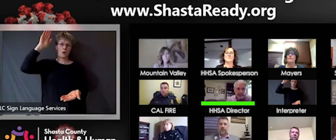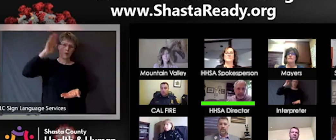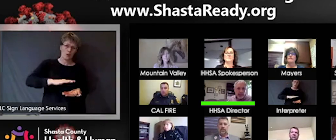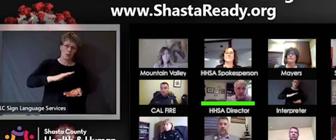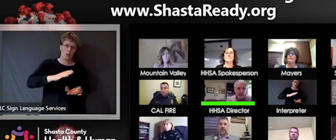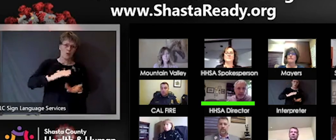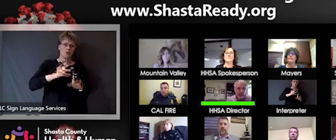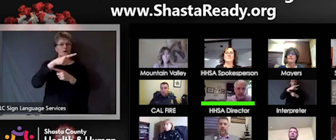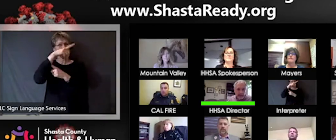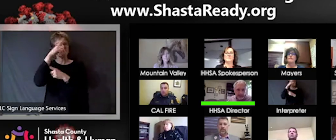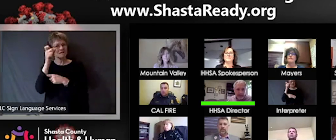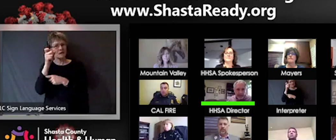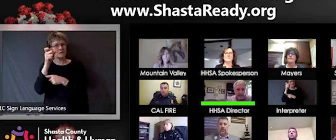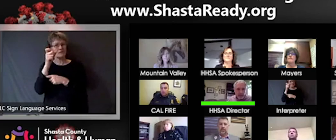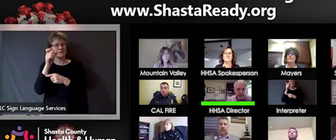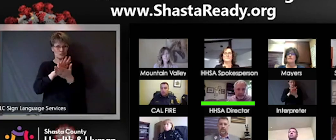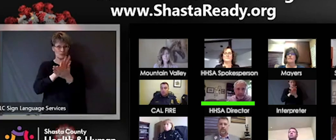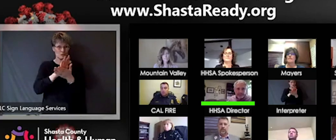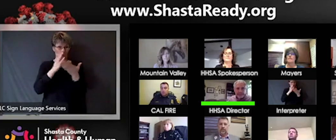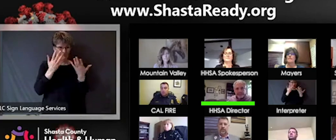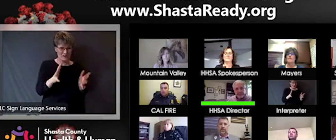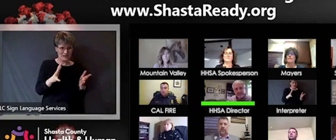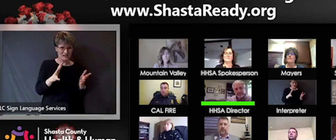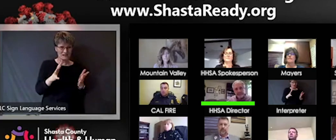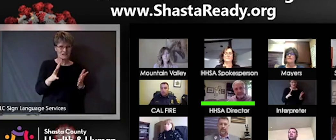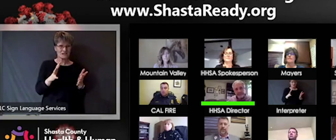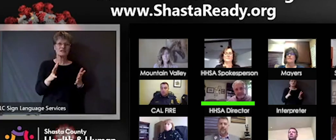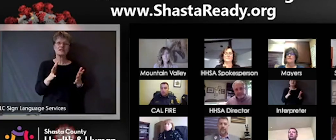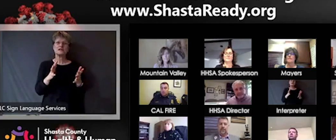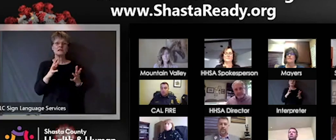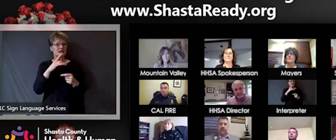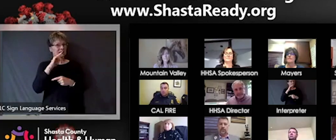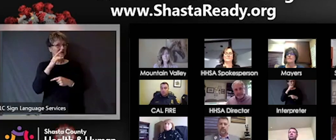you know earlier in the year because school's out.